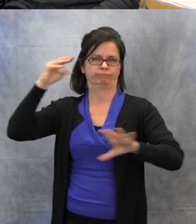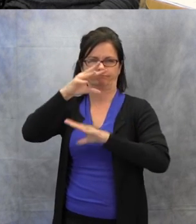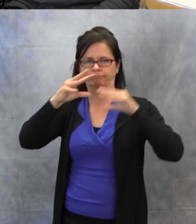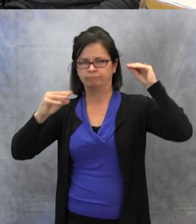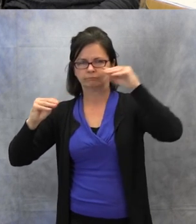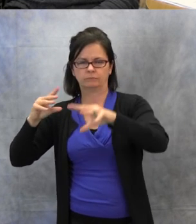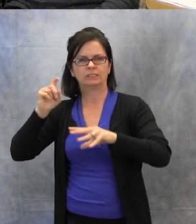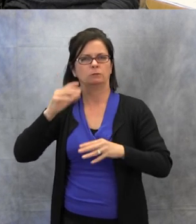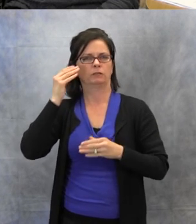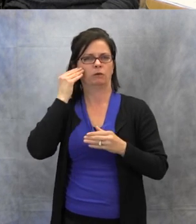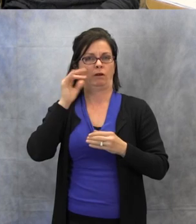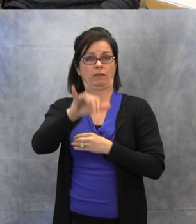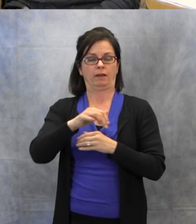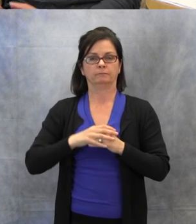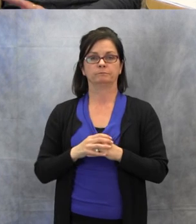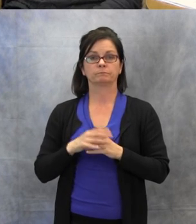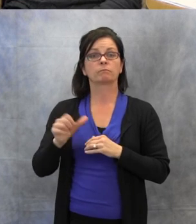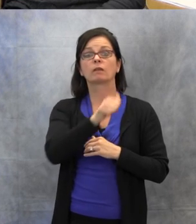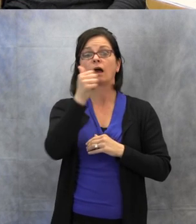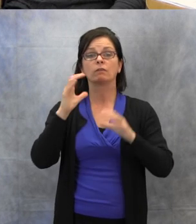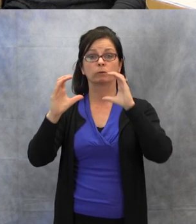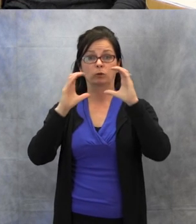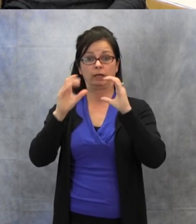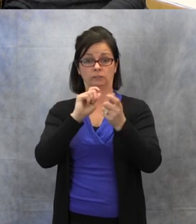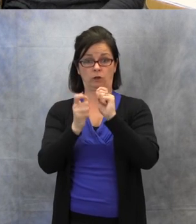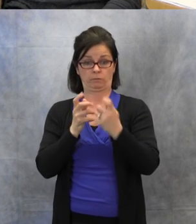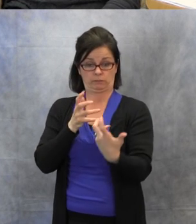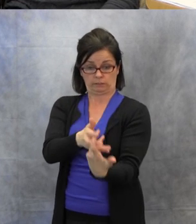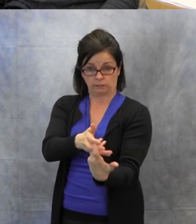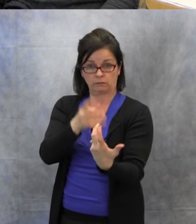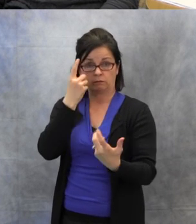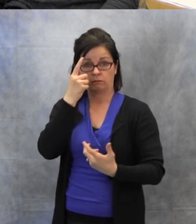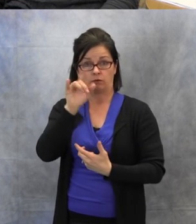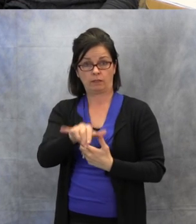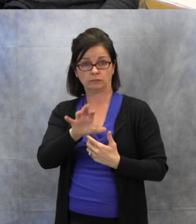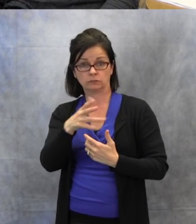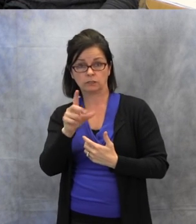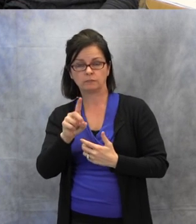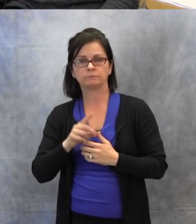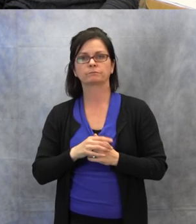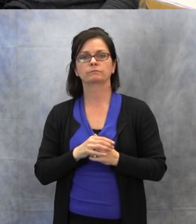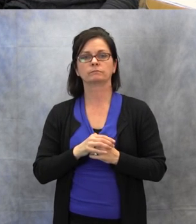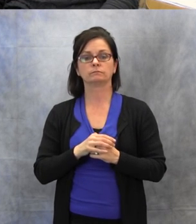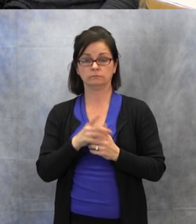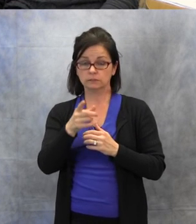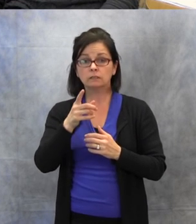Some other communication accommodations are to make sure you get the students attention